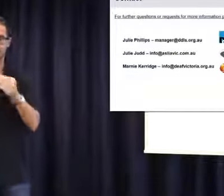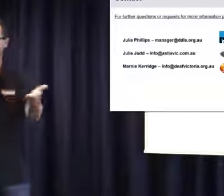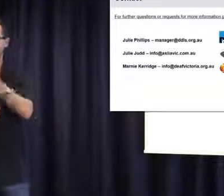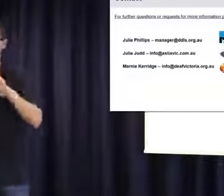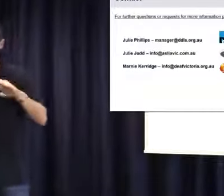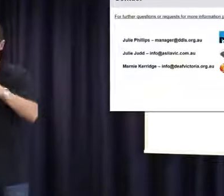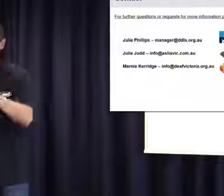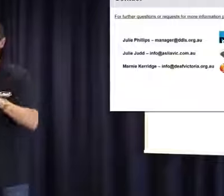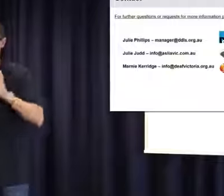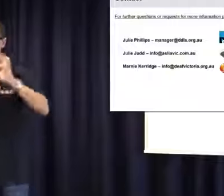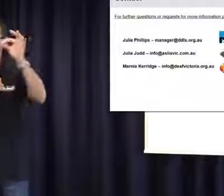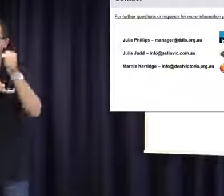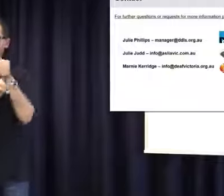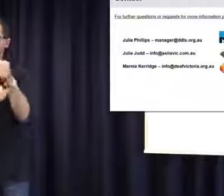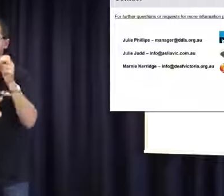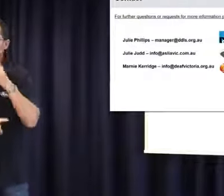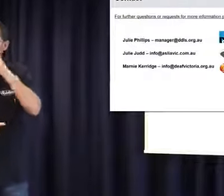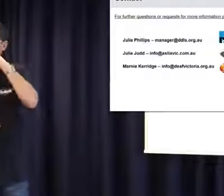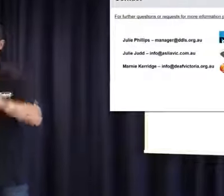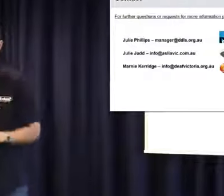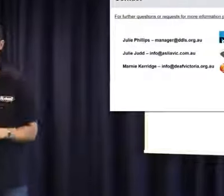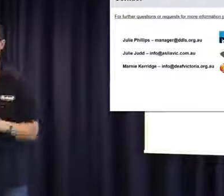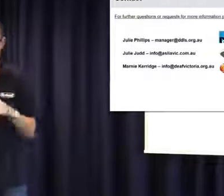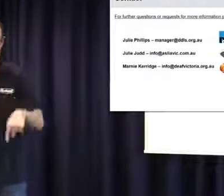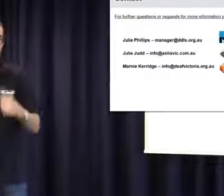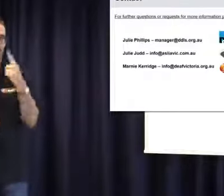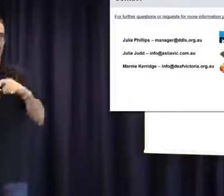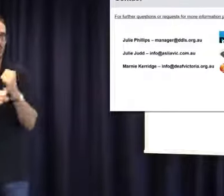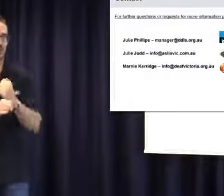we have there is to partner with the community to also increase the impact that we have on